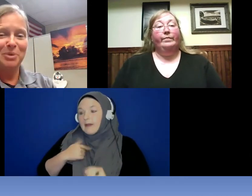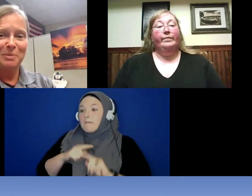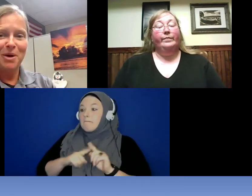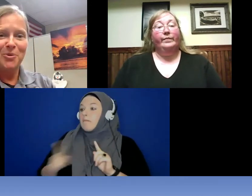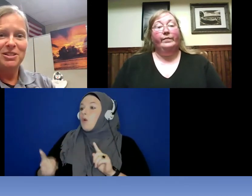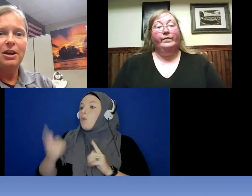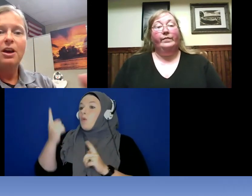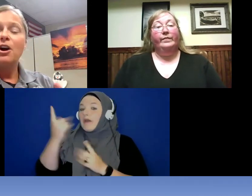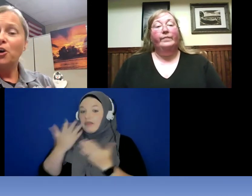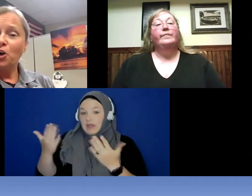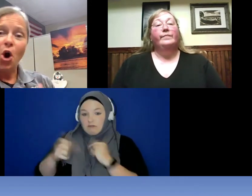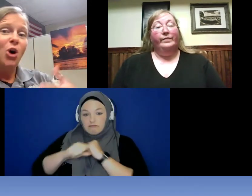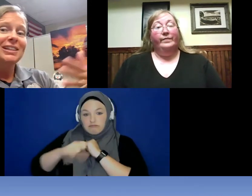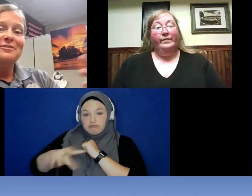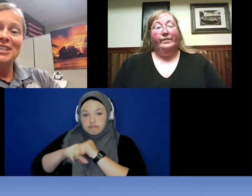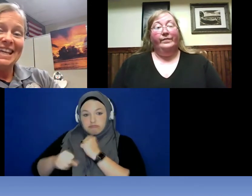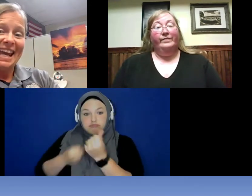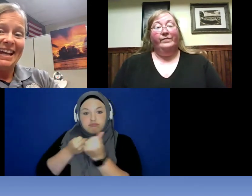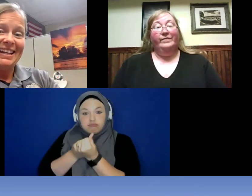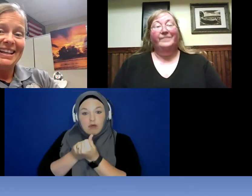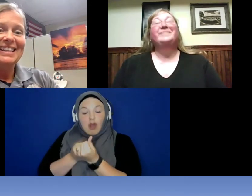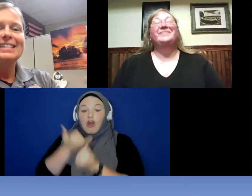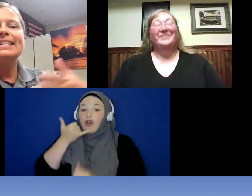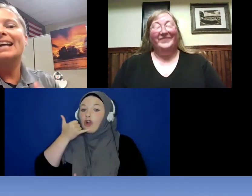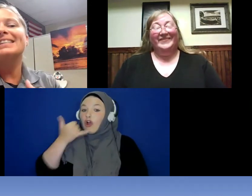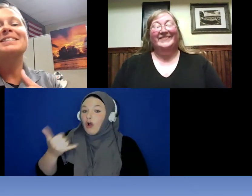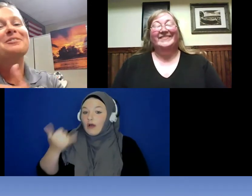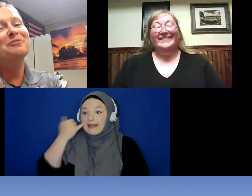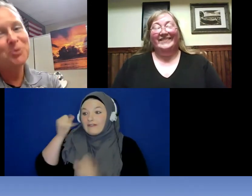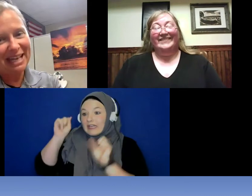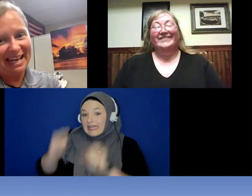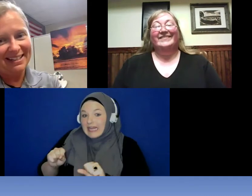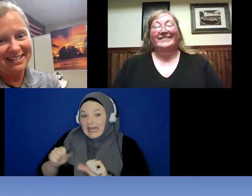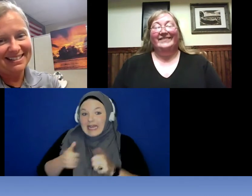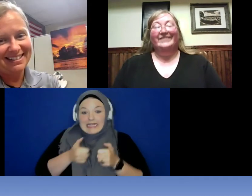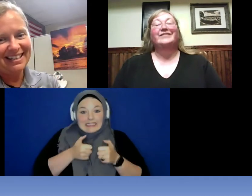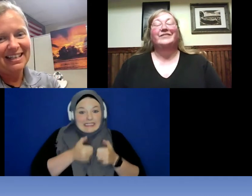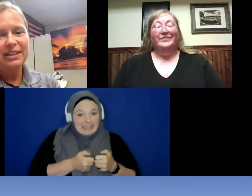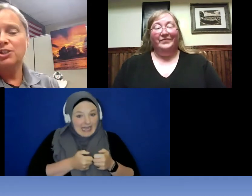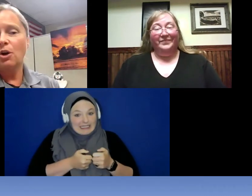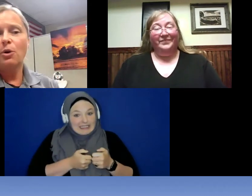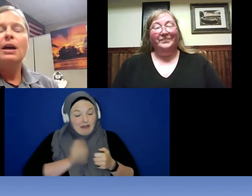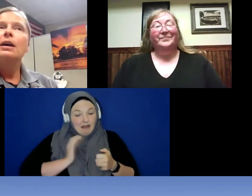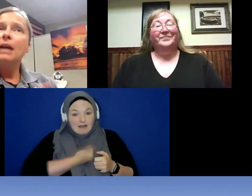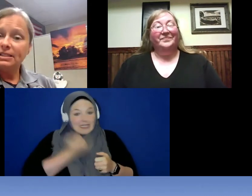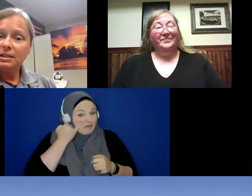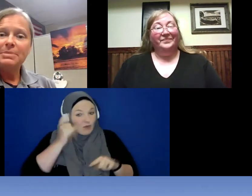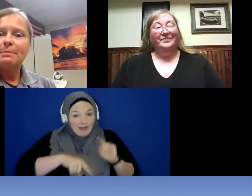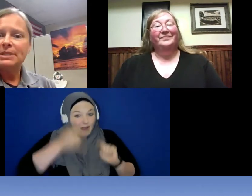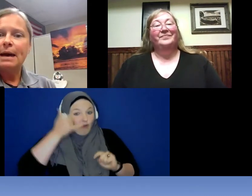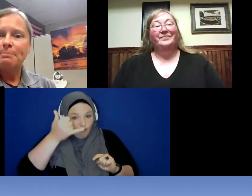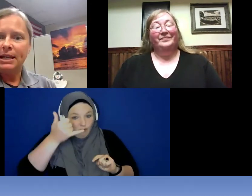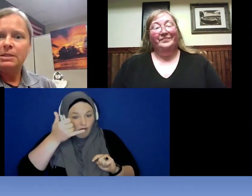promote, call if you can text if you can't. And sometimes that means